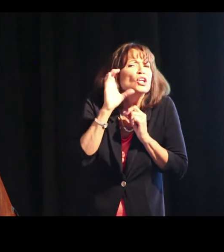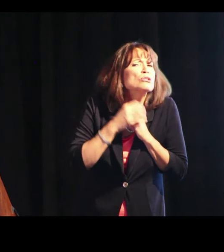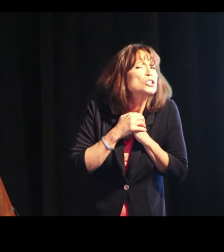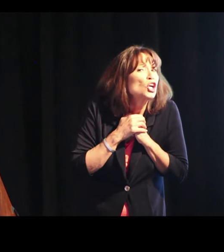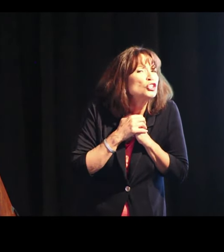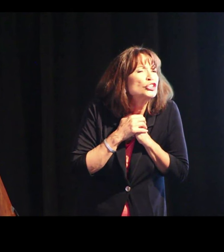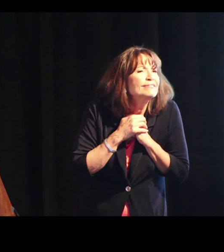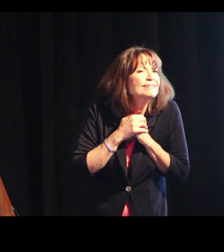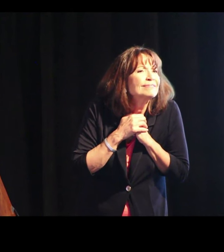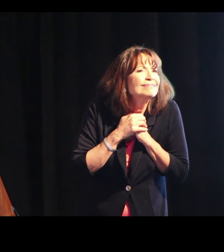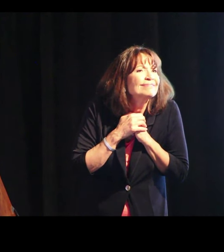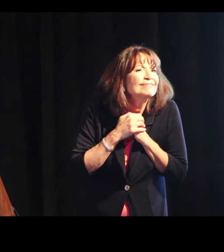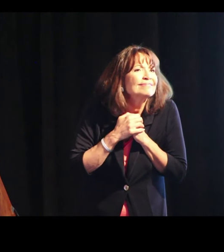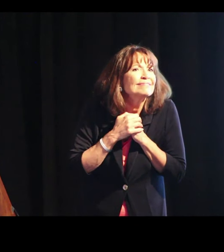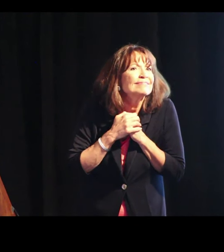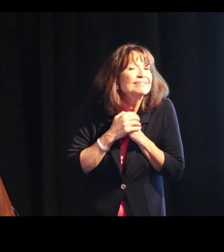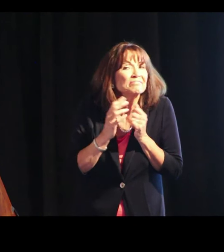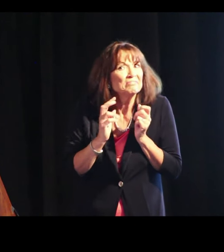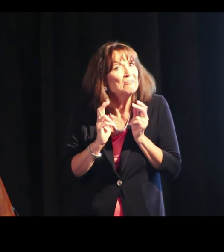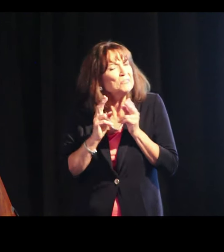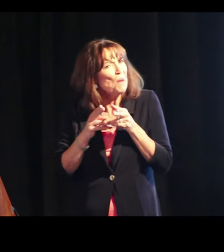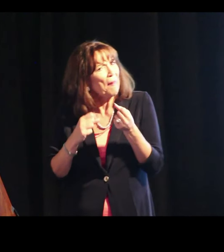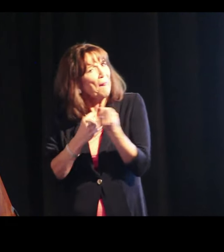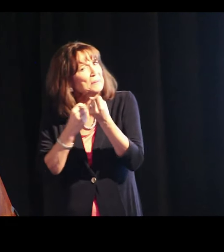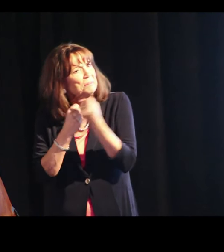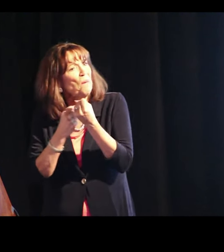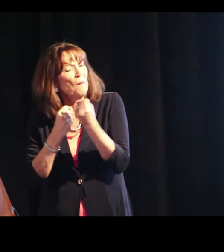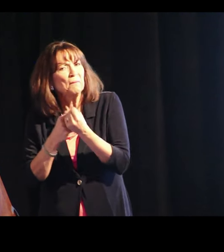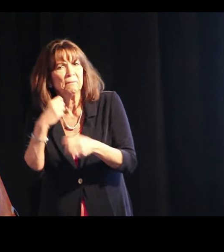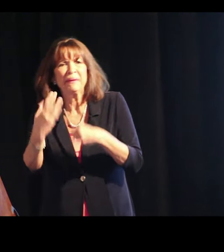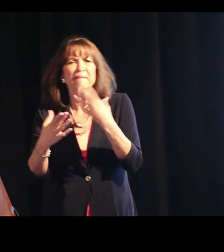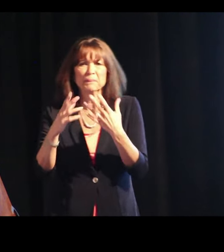with what terms they're using for research? You know, some support, some tools